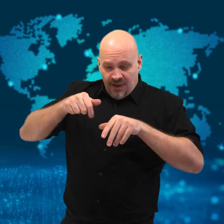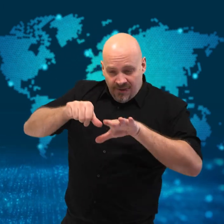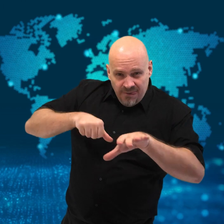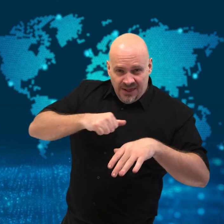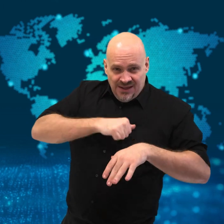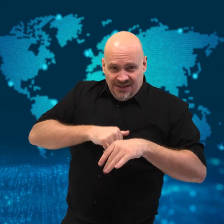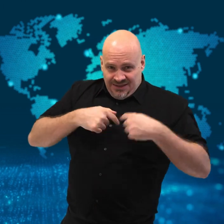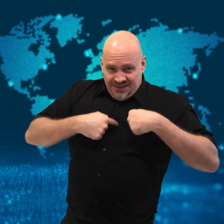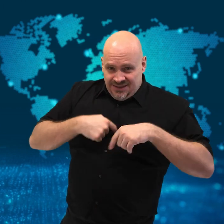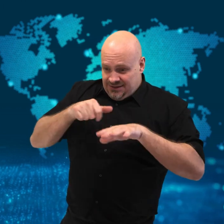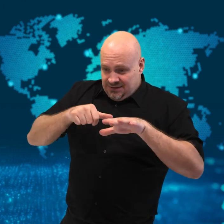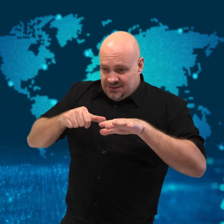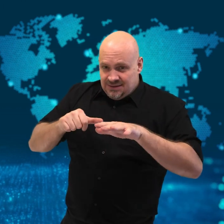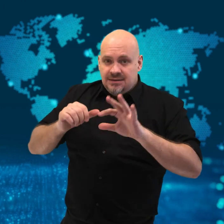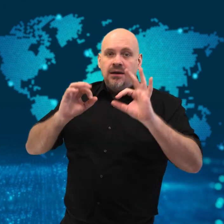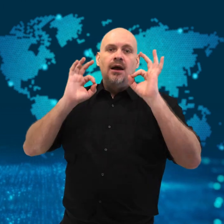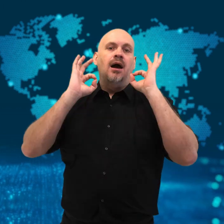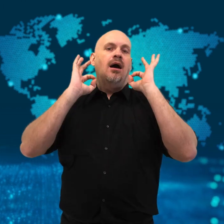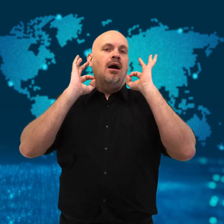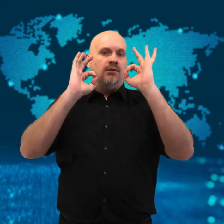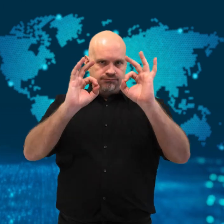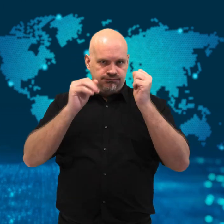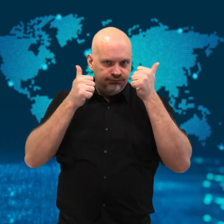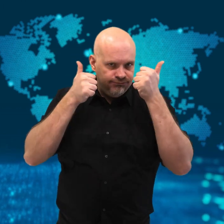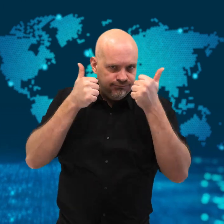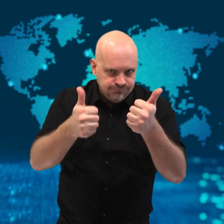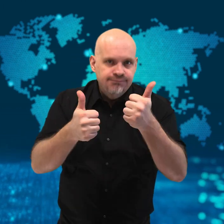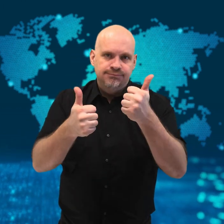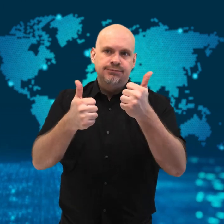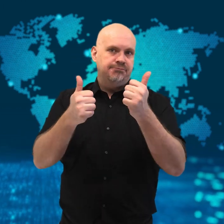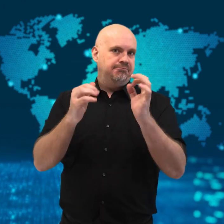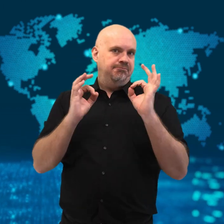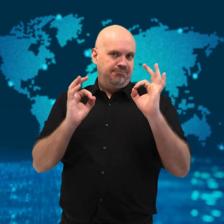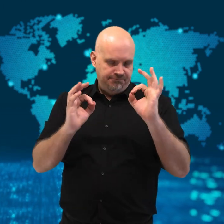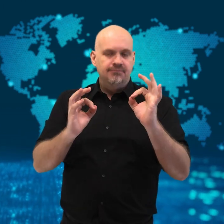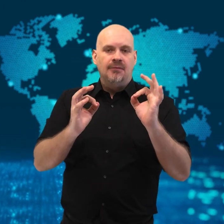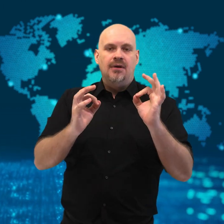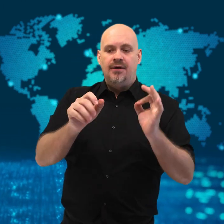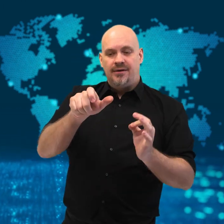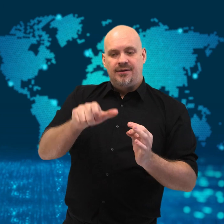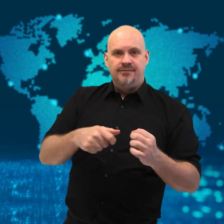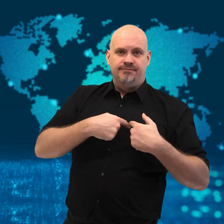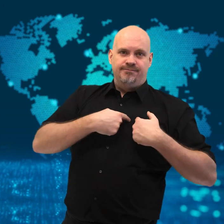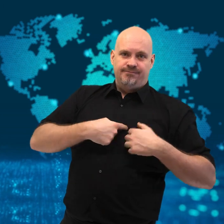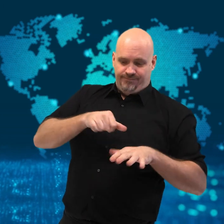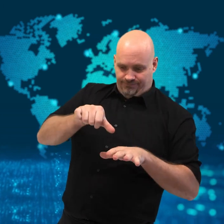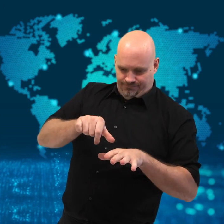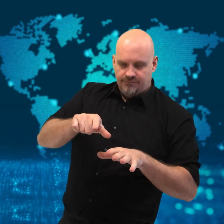and the patient was then evacuated to another hospital.